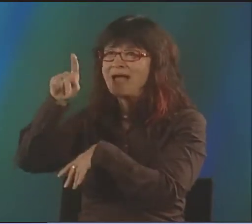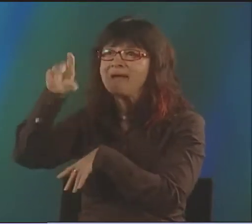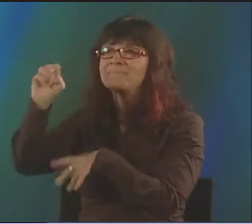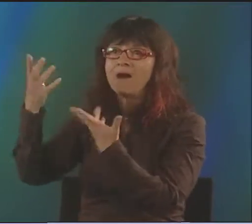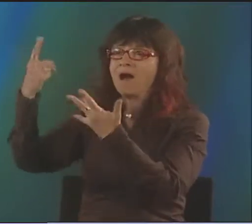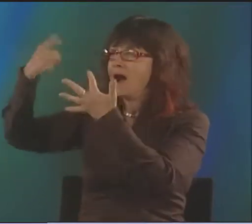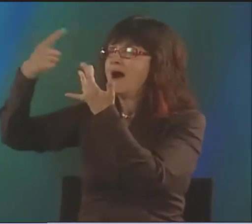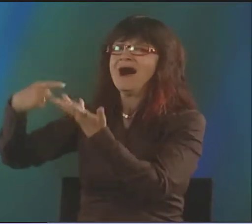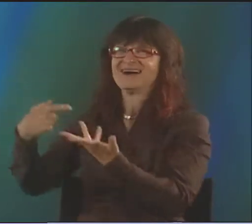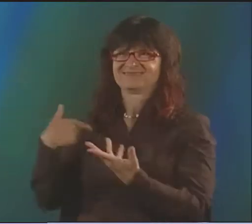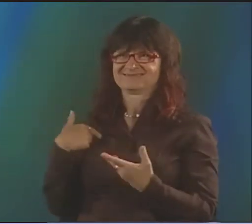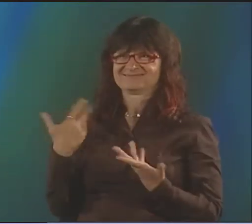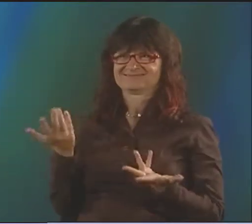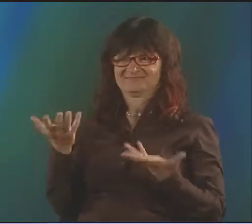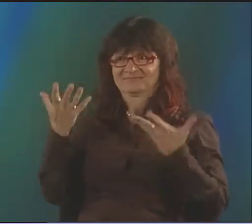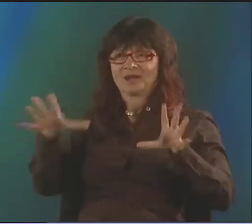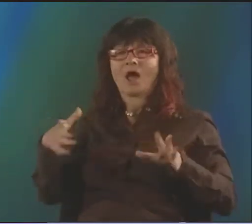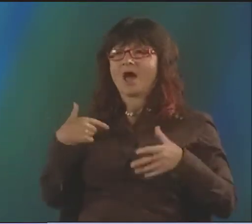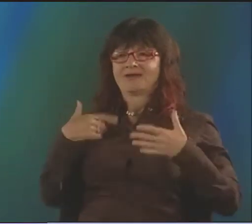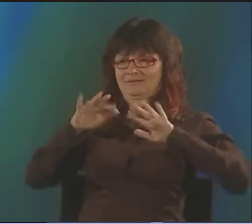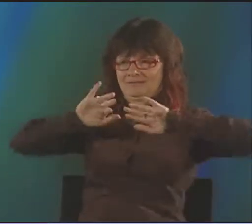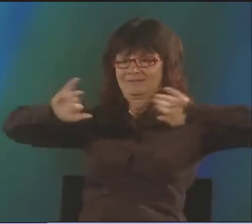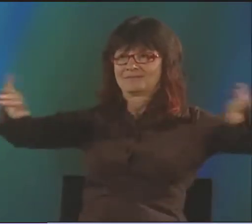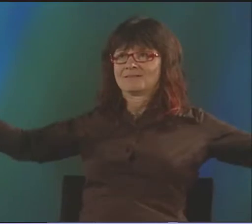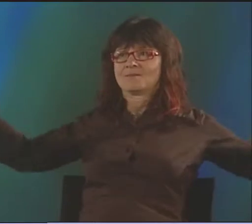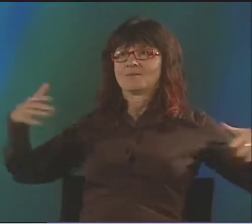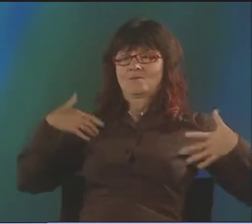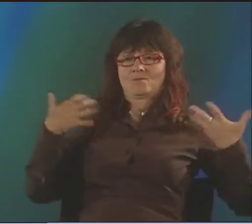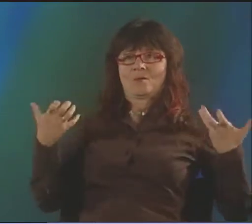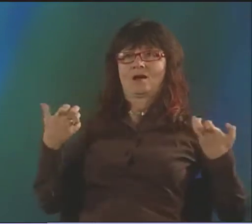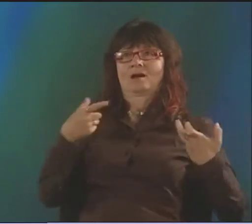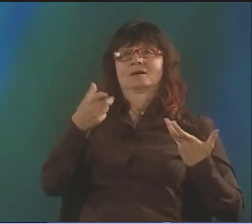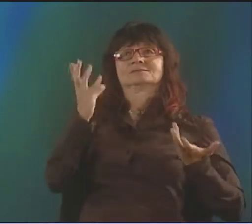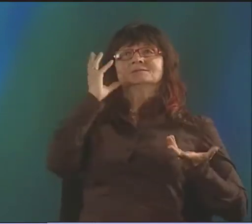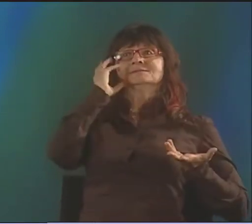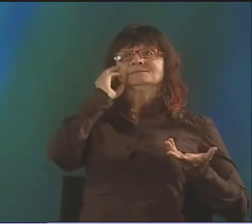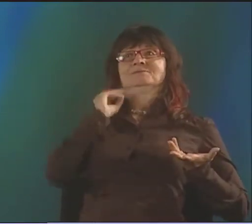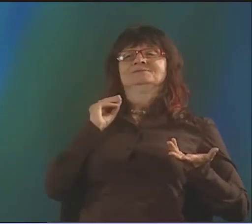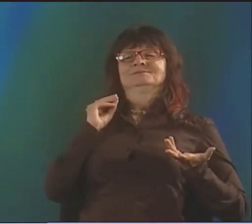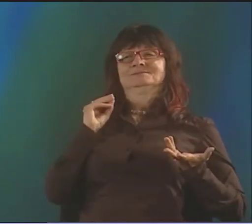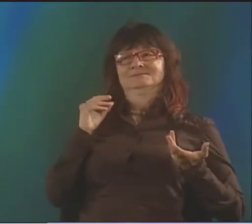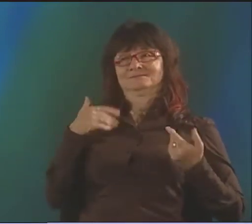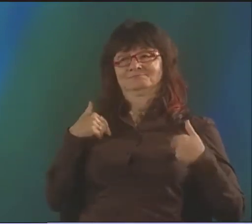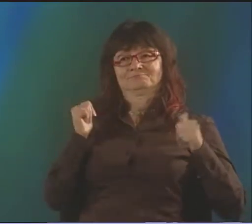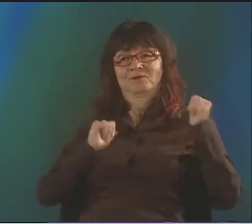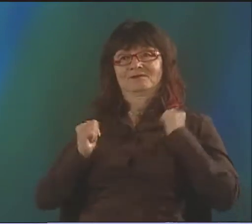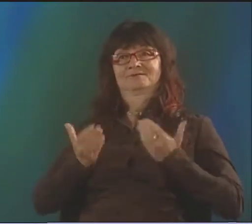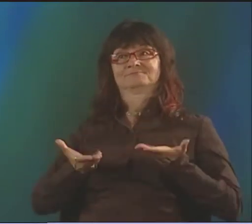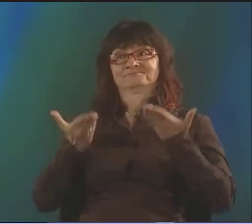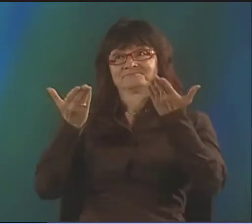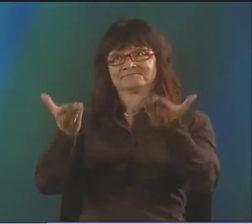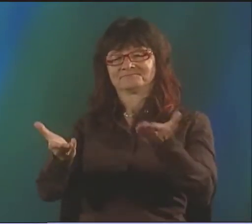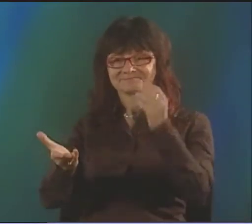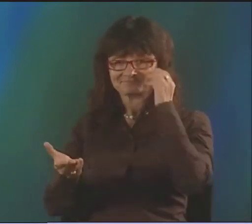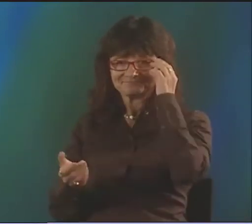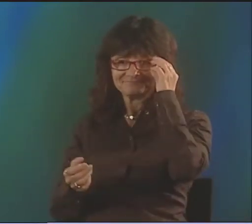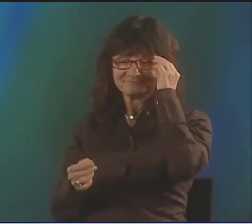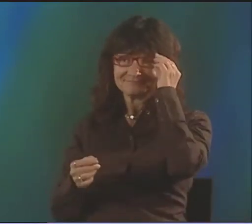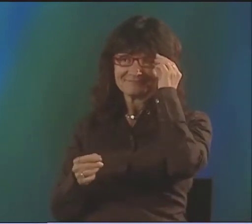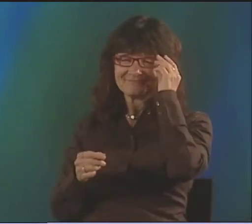"OH, YOU KNOW, I'M TALKING ABOUT WHAT HAPPENED "IN THIS COUNTRY. "A HUNDRED MEN RAPED A MENTALLY RETARDED WOMAN. ISN'T THAT AWFUL?" AND THEN EXPLAIN IT.